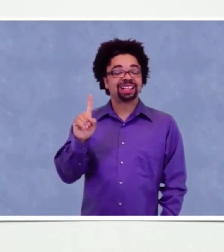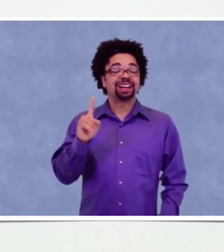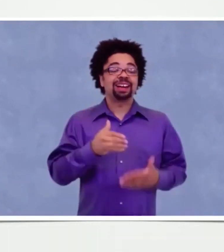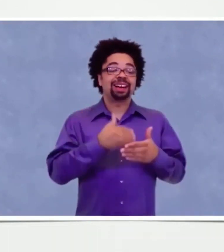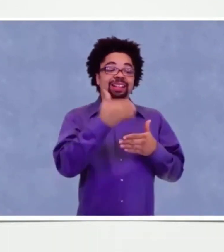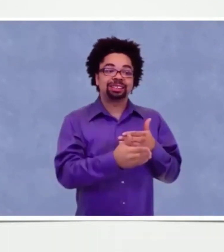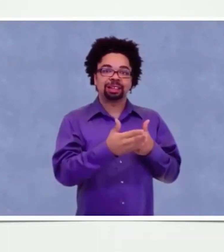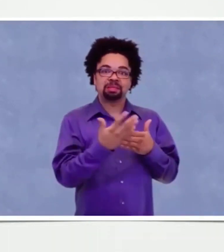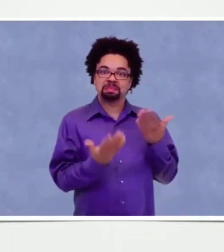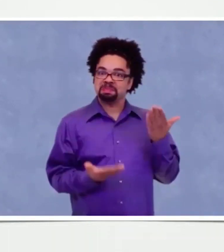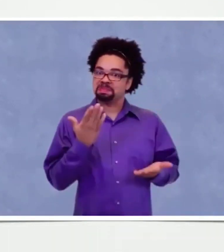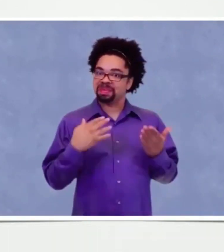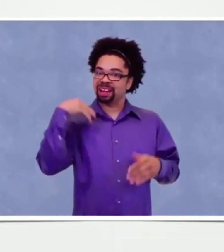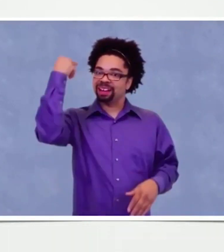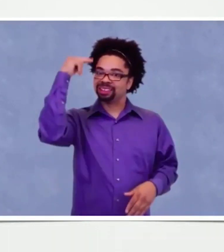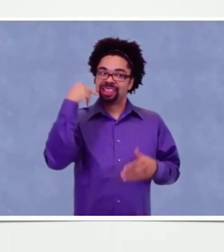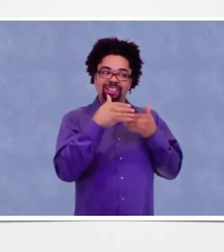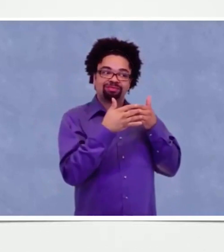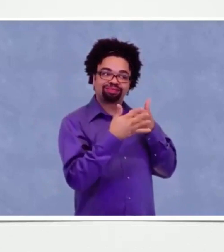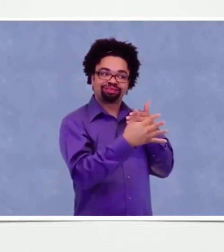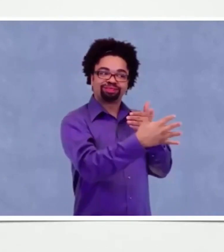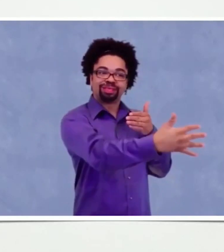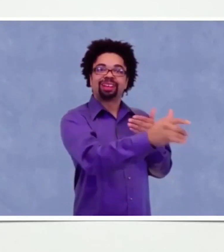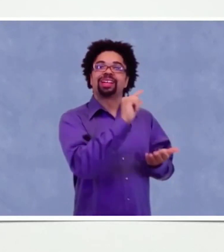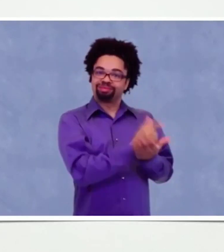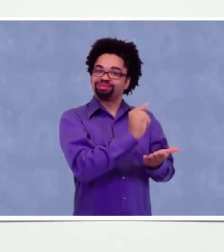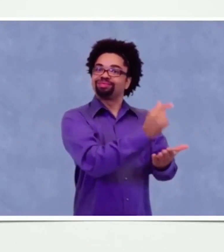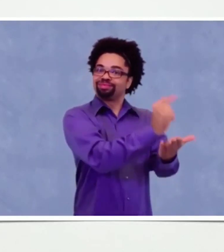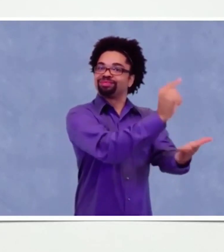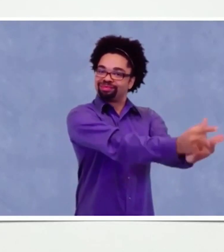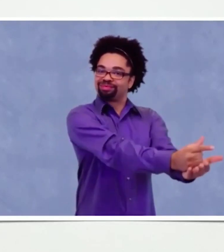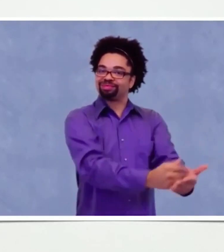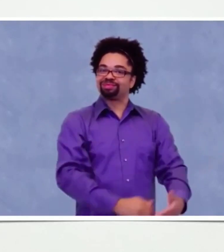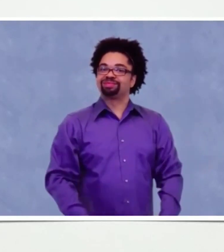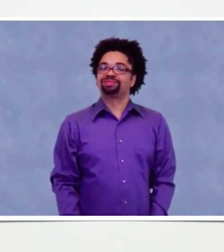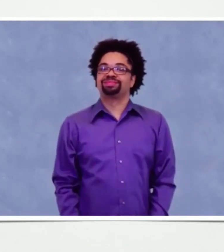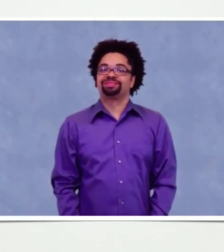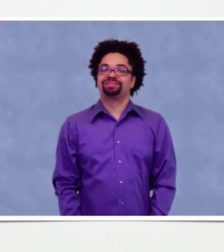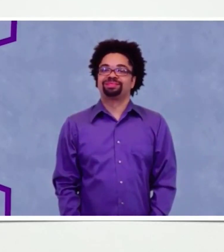as did I. Maybe my nieces and nephews will also graduate from that school.